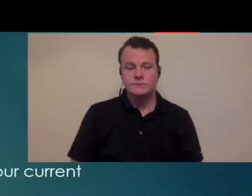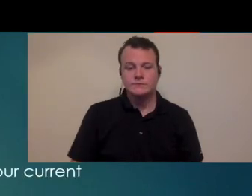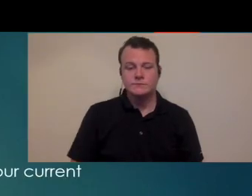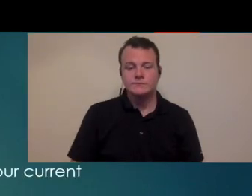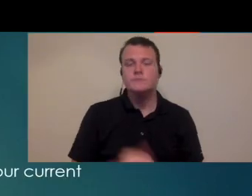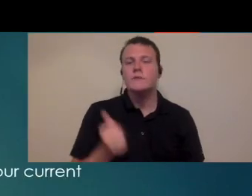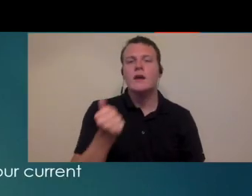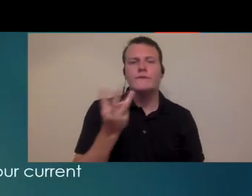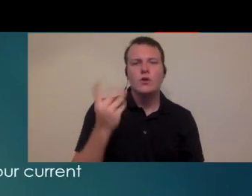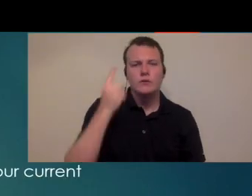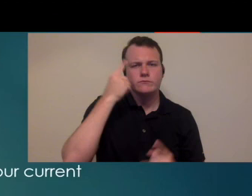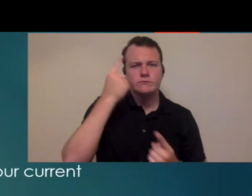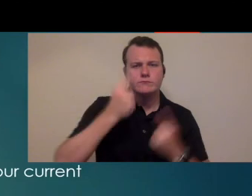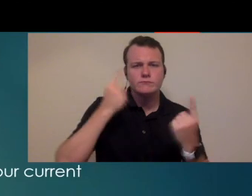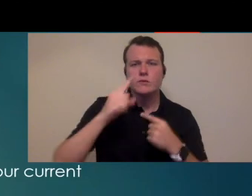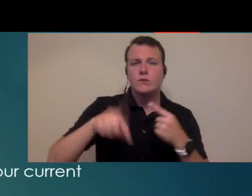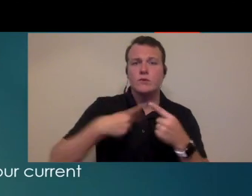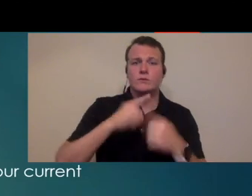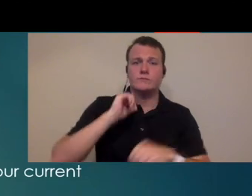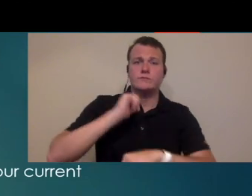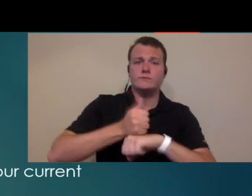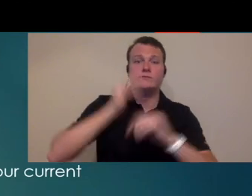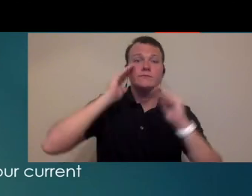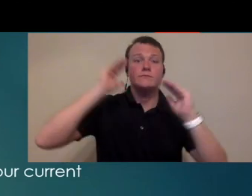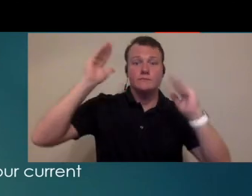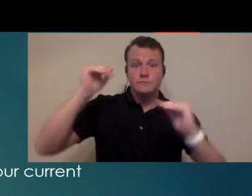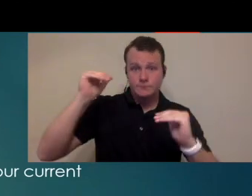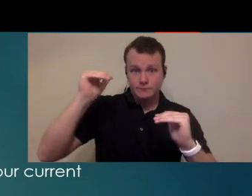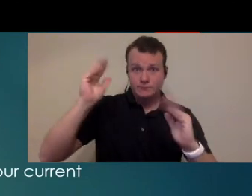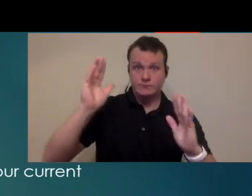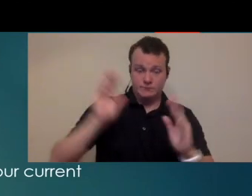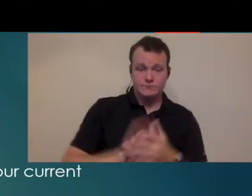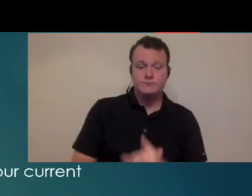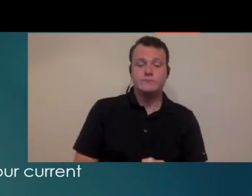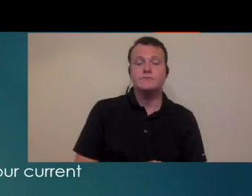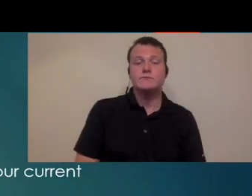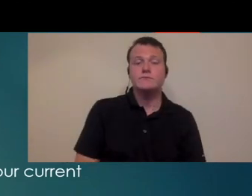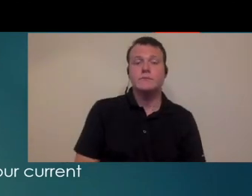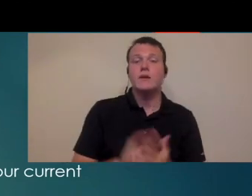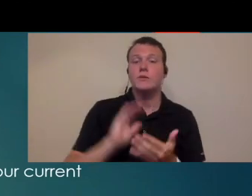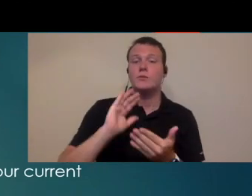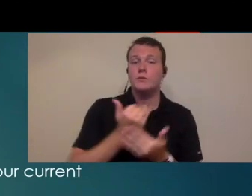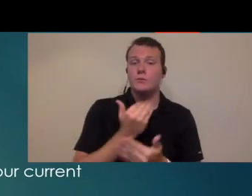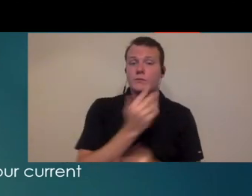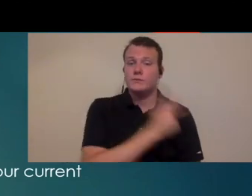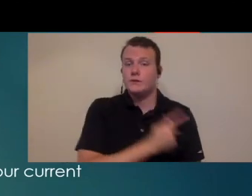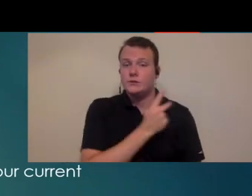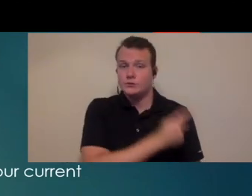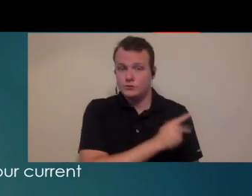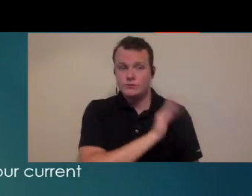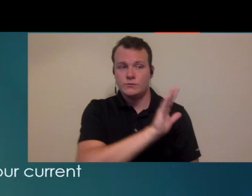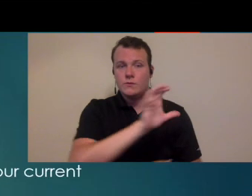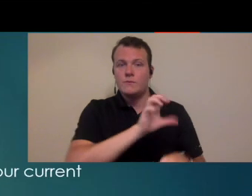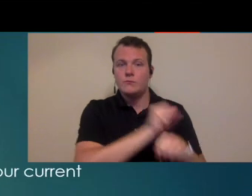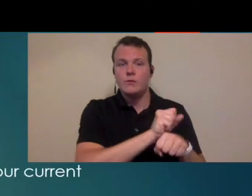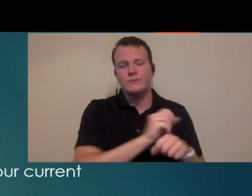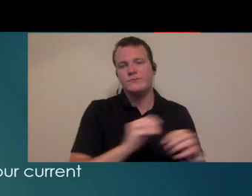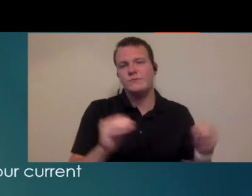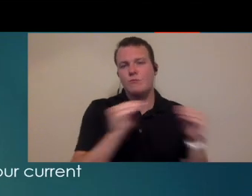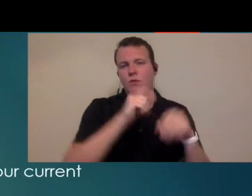couple of things to kind of keep in mind when you're setting up these expectations is that new patient appointments certainly take a much